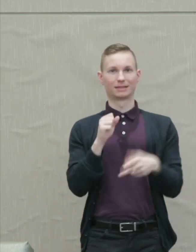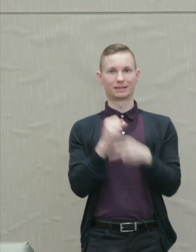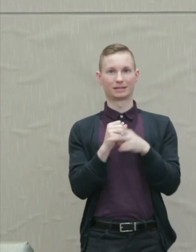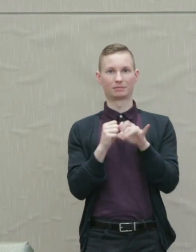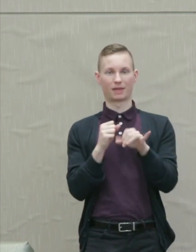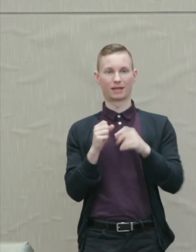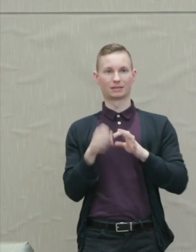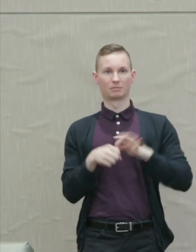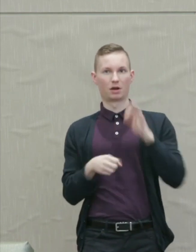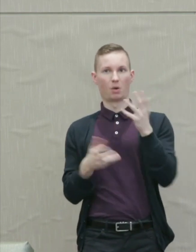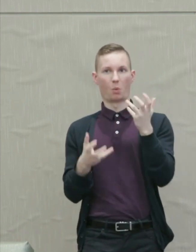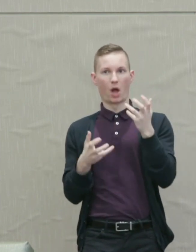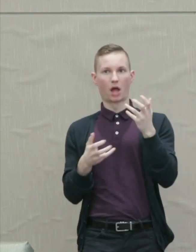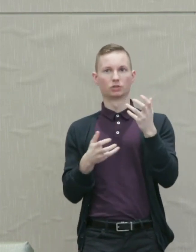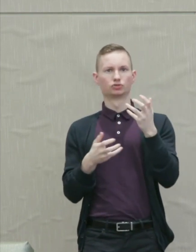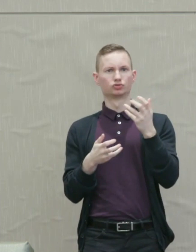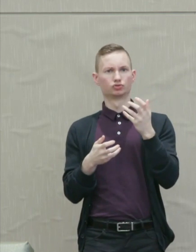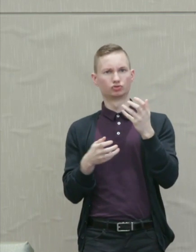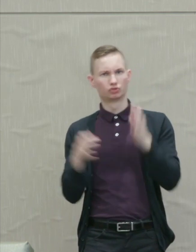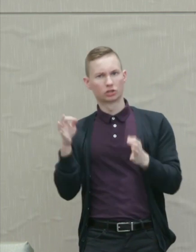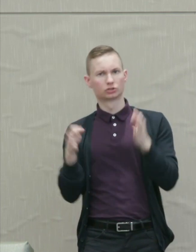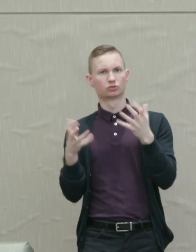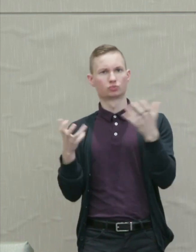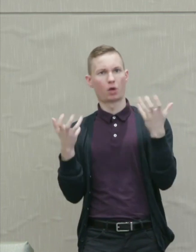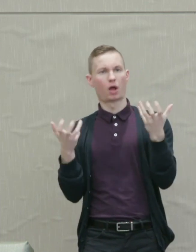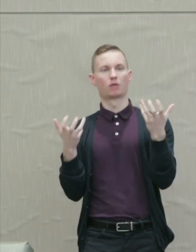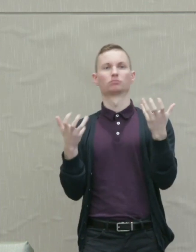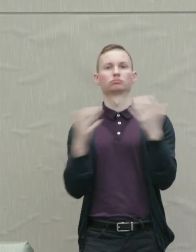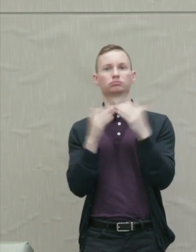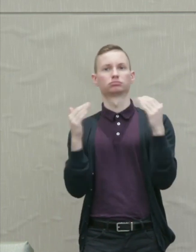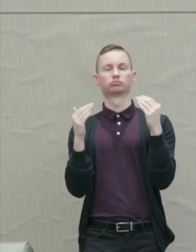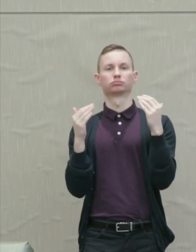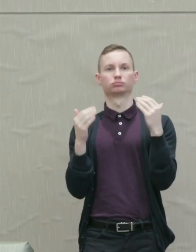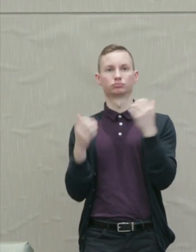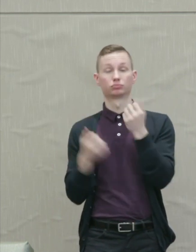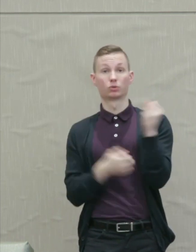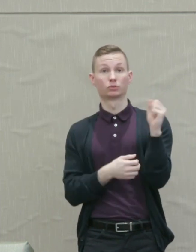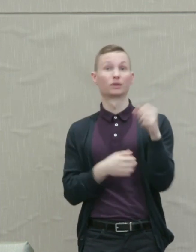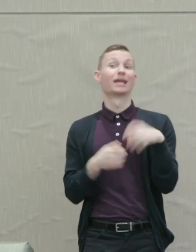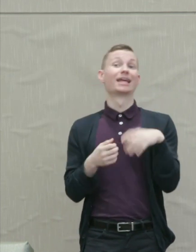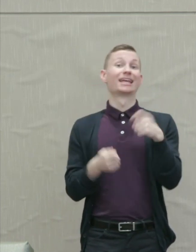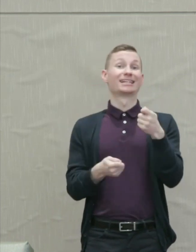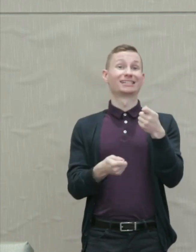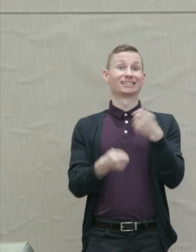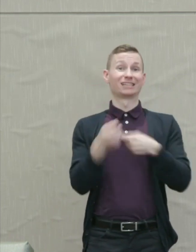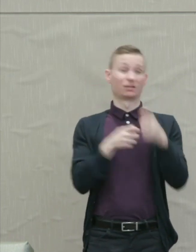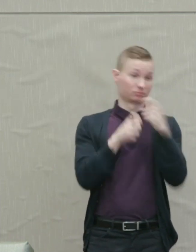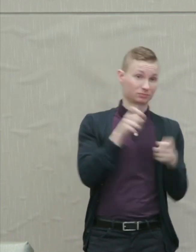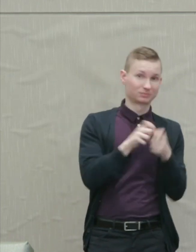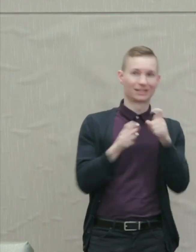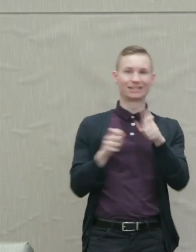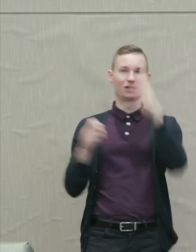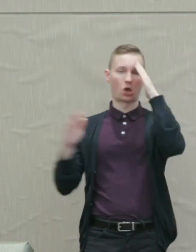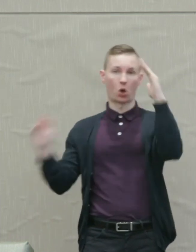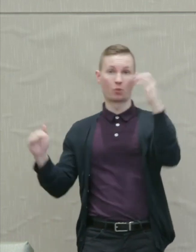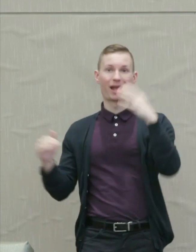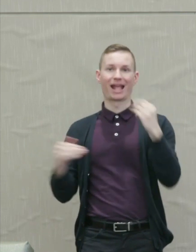protest. Instead of retribution, they need hope and faith in the possibility of justice.